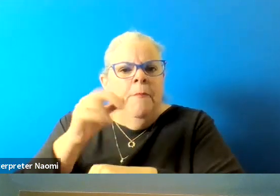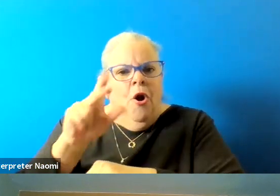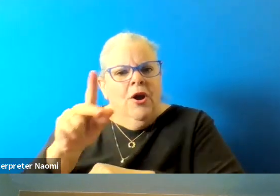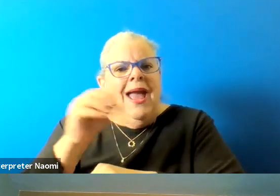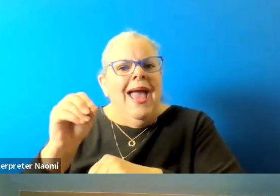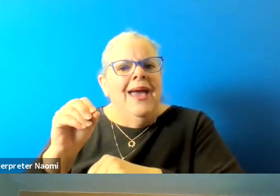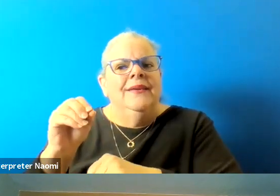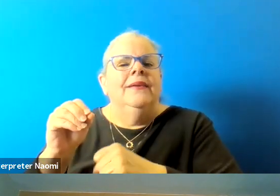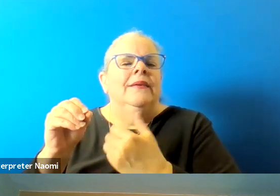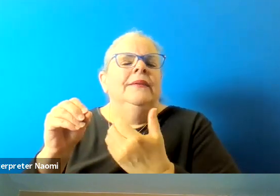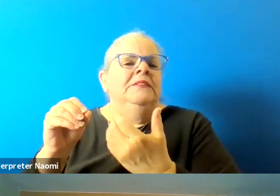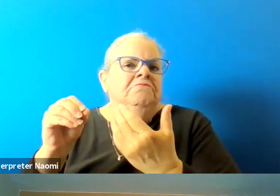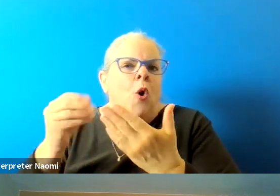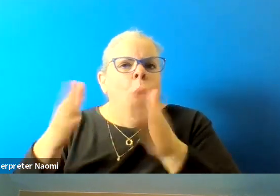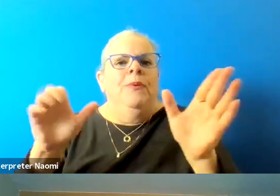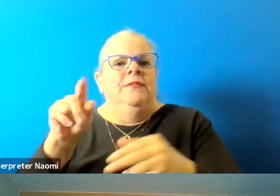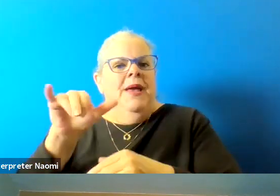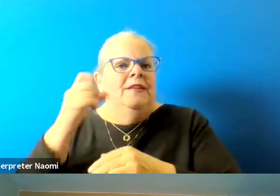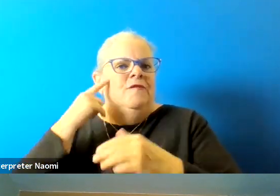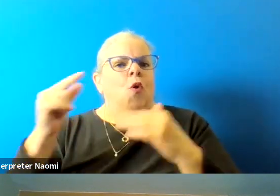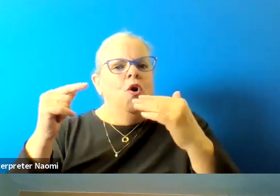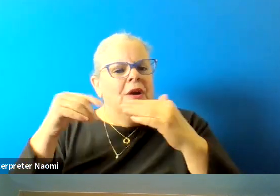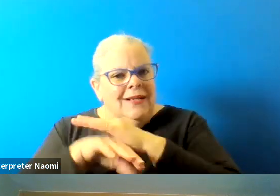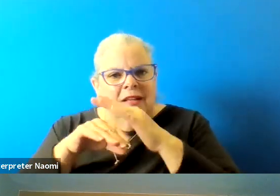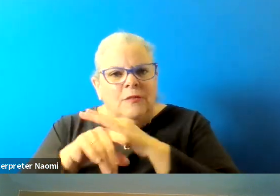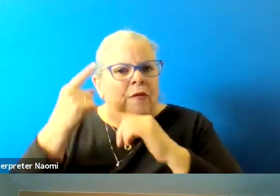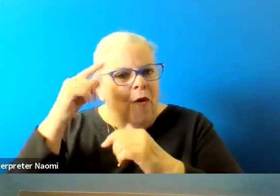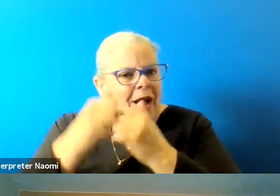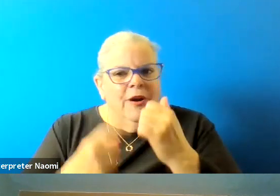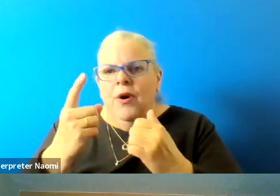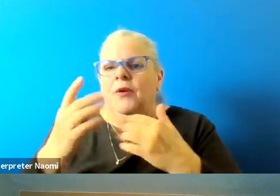equitable to everyone, regardless of their physical